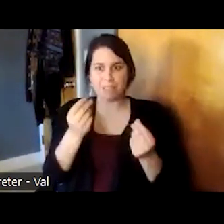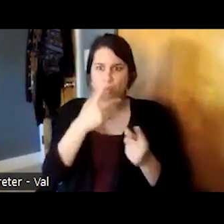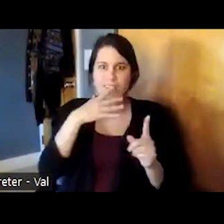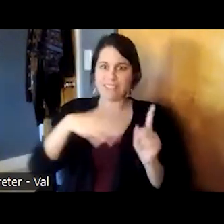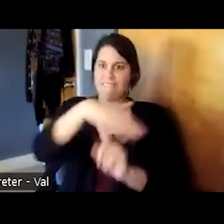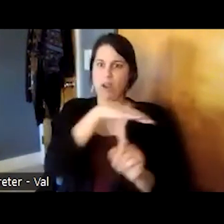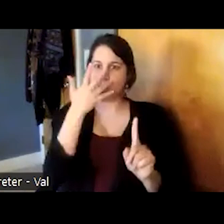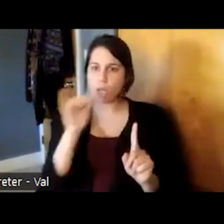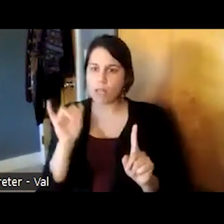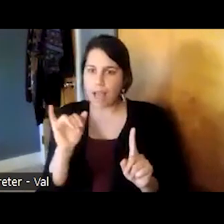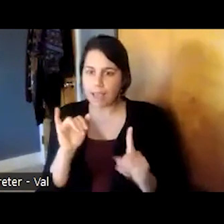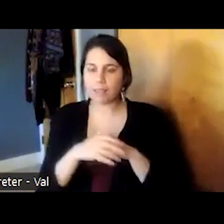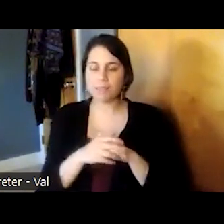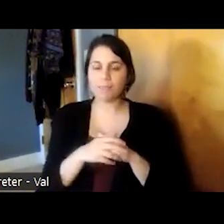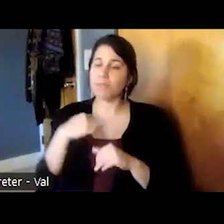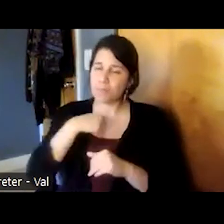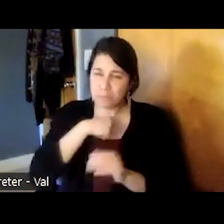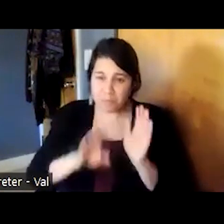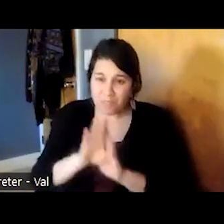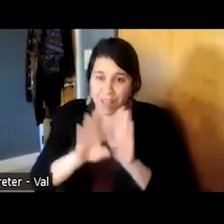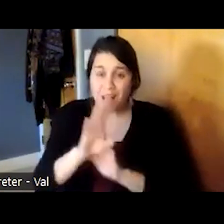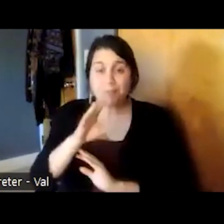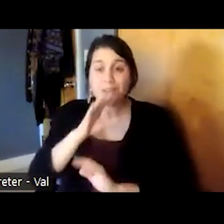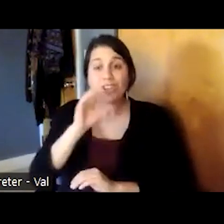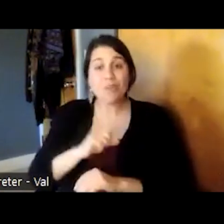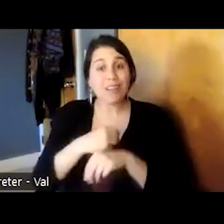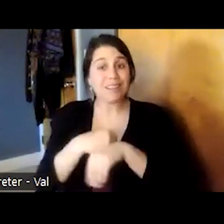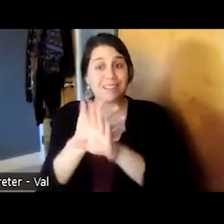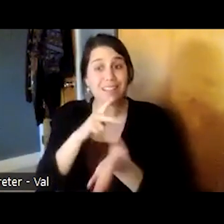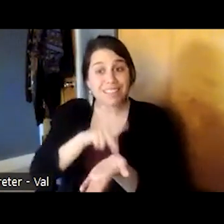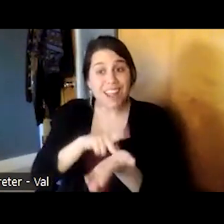we developed geriatric telepsychiatry program to complement project echogem